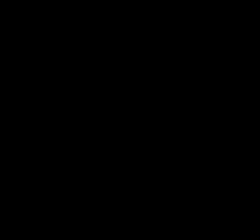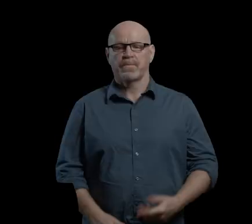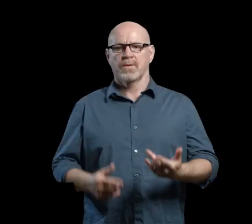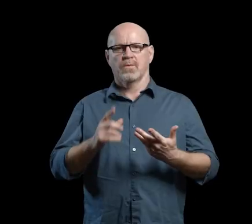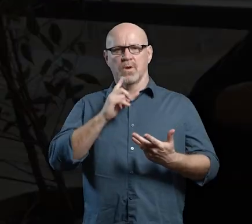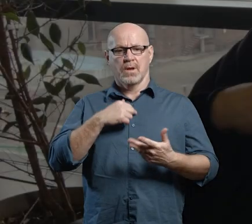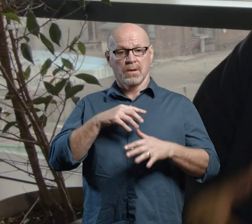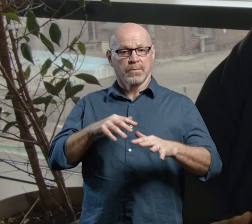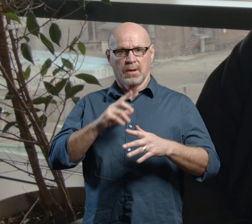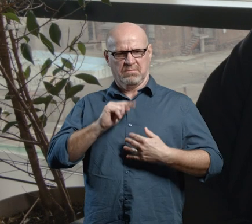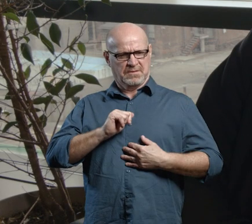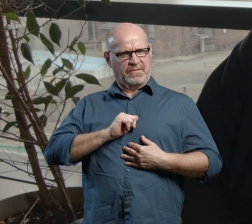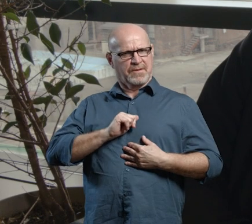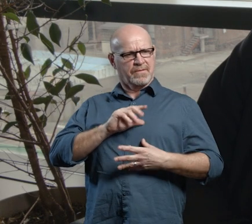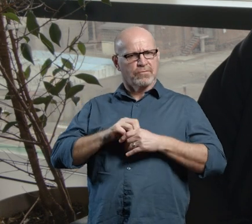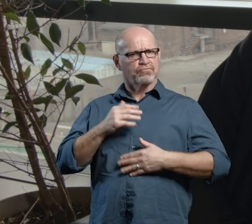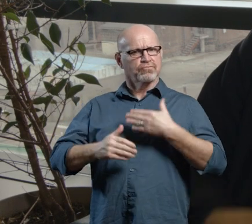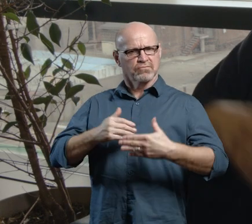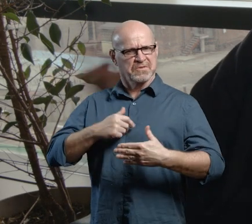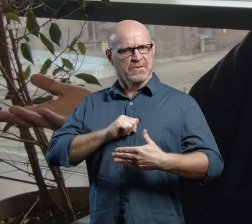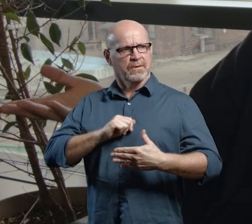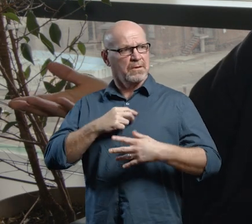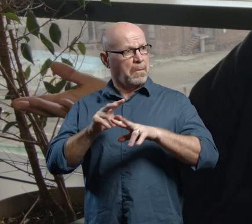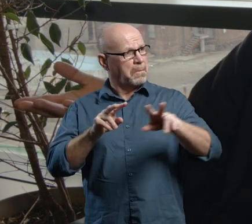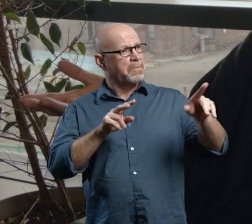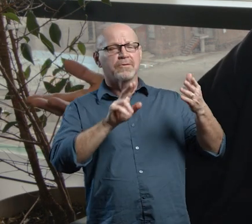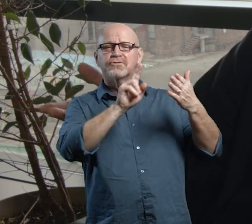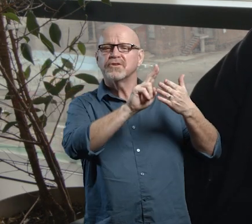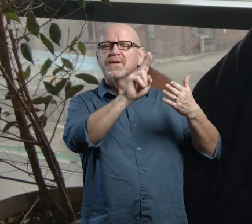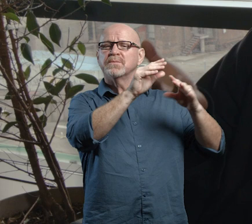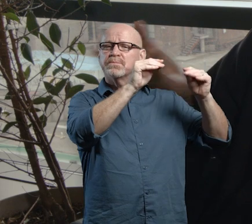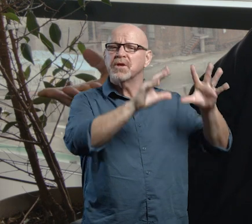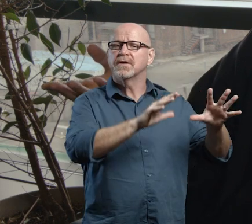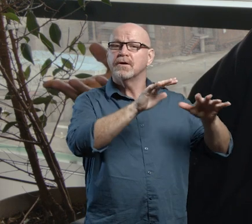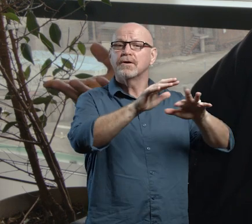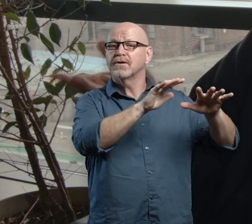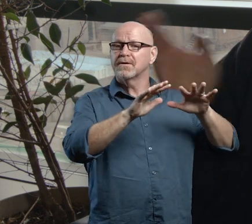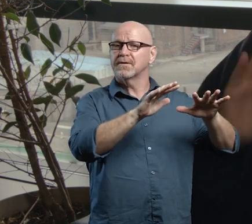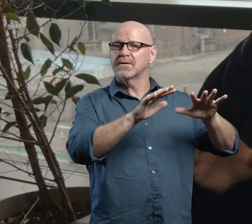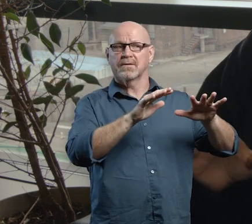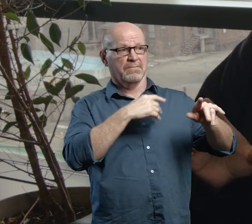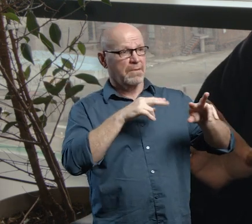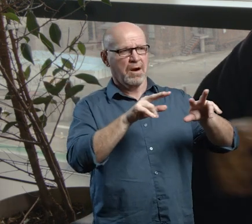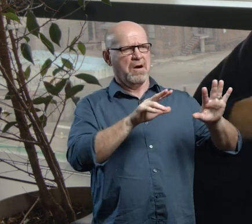I found that I could do it myself. So it wasn't just these, these, these, professors that were the only experts we